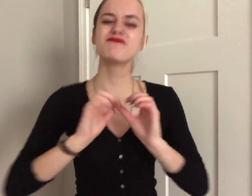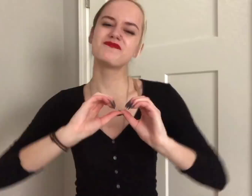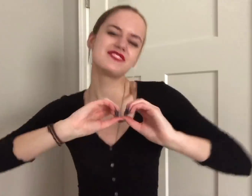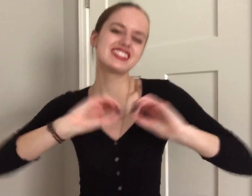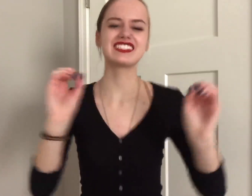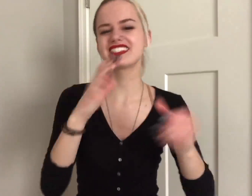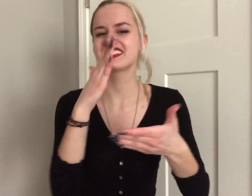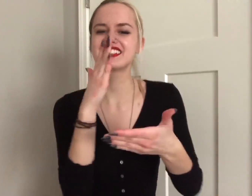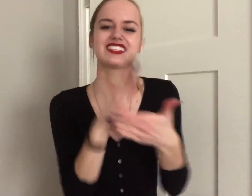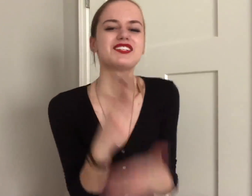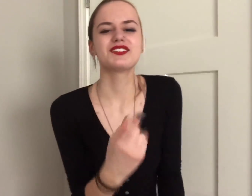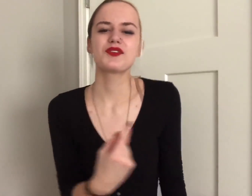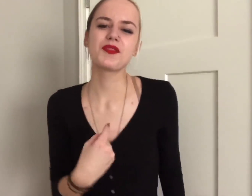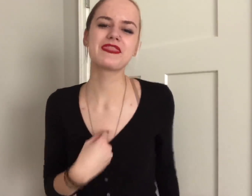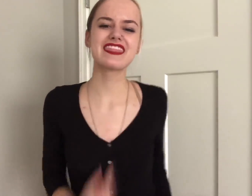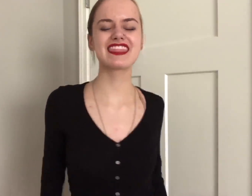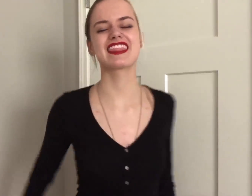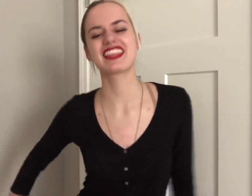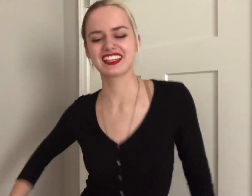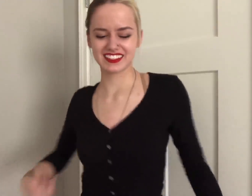baby there's nothing holding me back